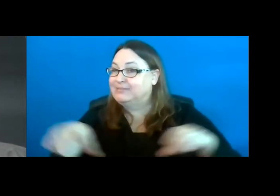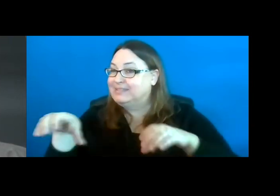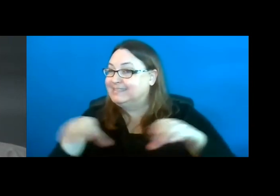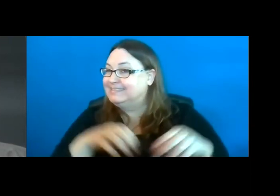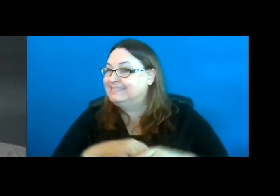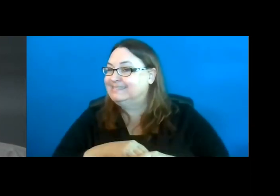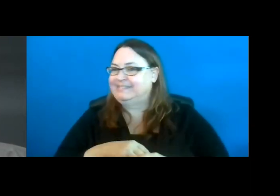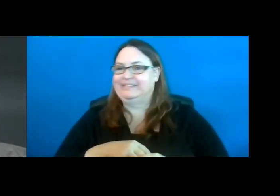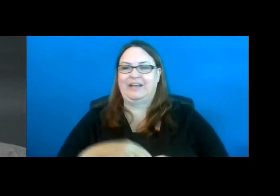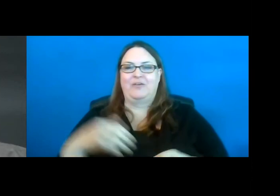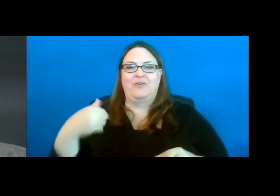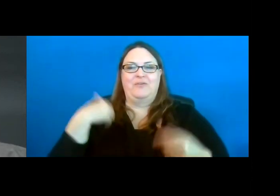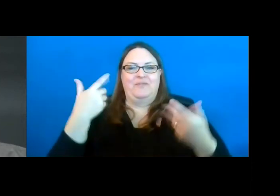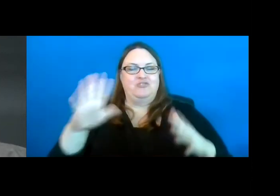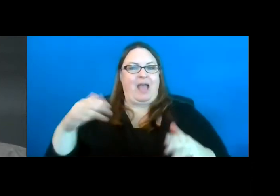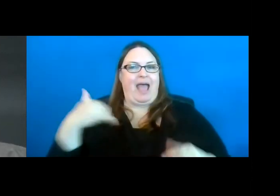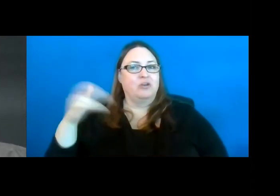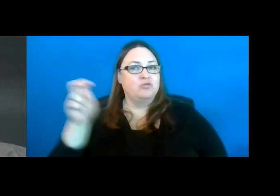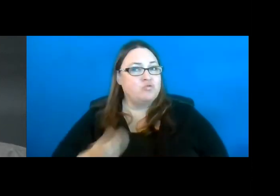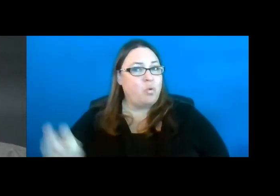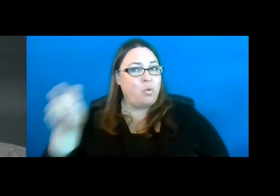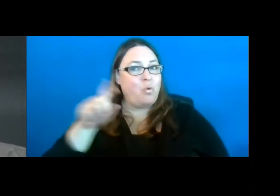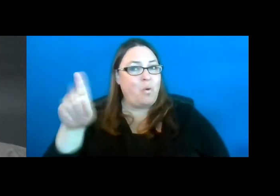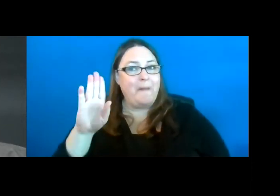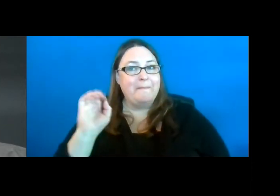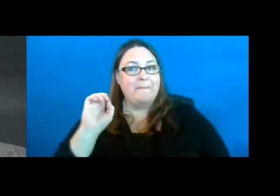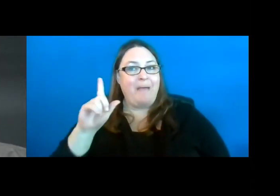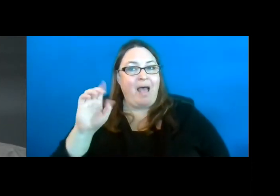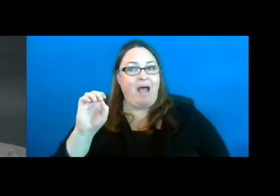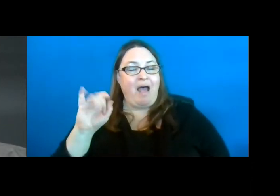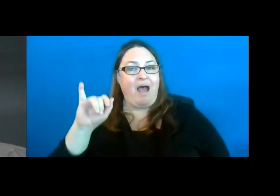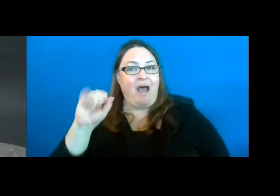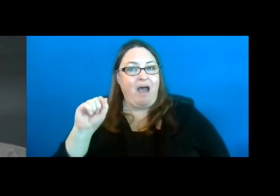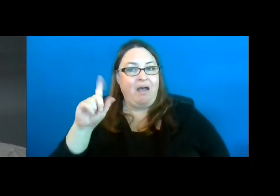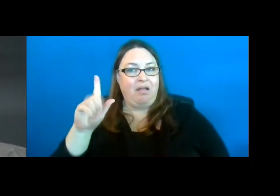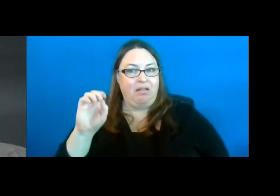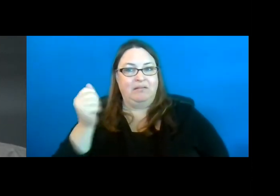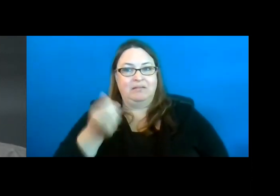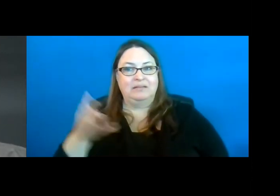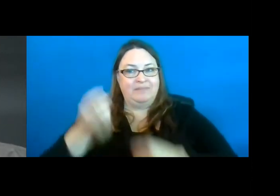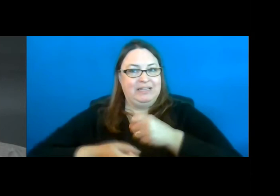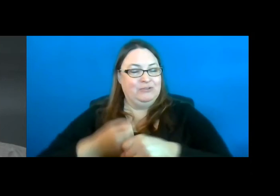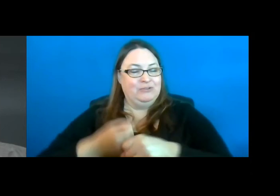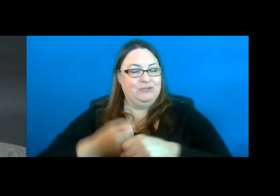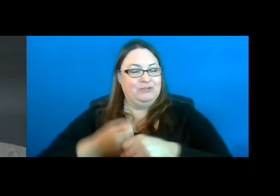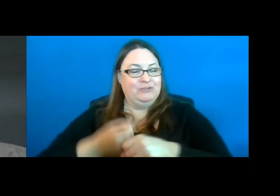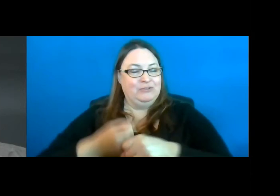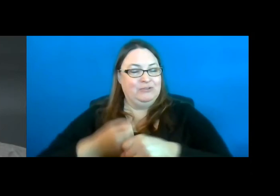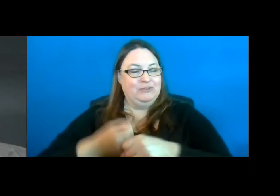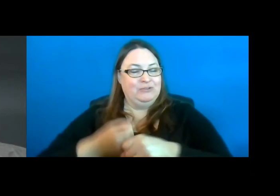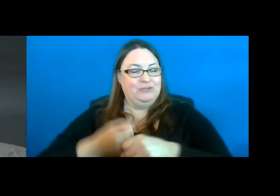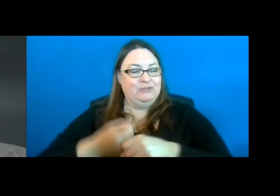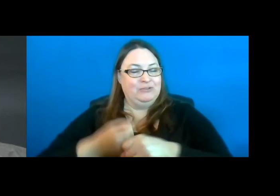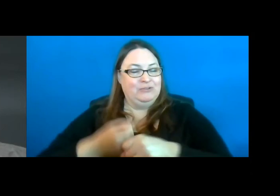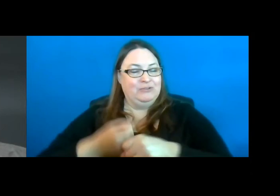We had a tour of Belle Isle a number of years ago and provided some input on things that